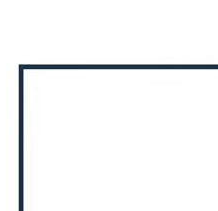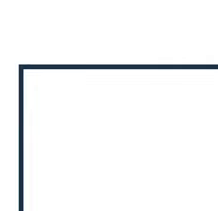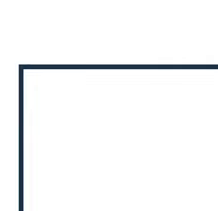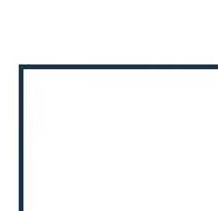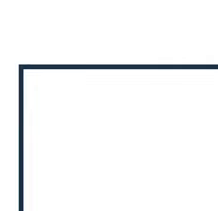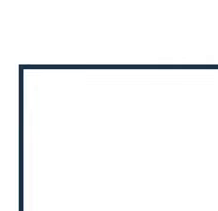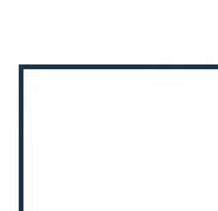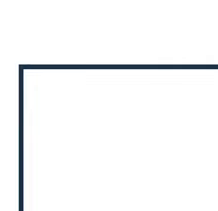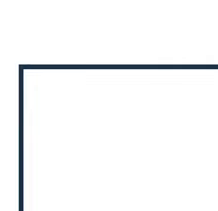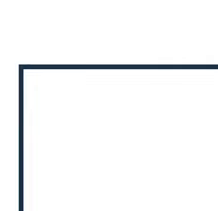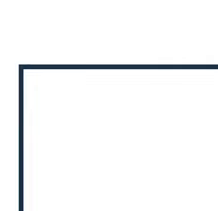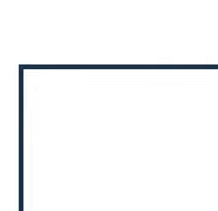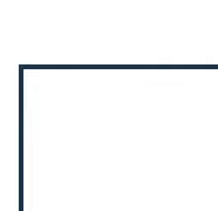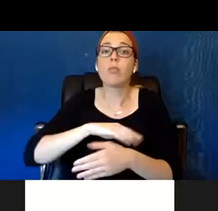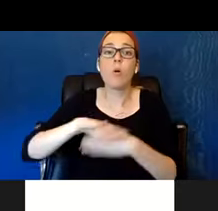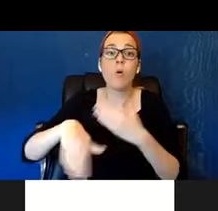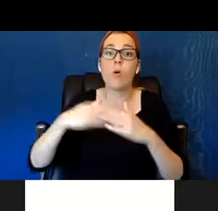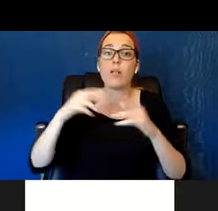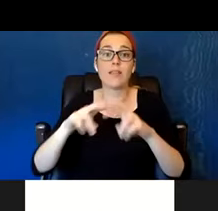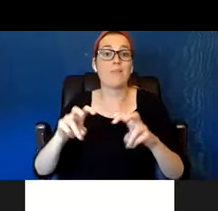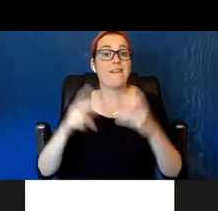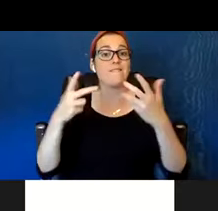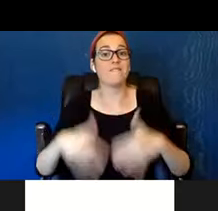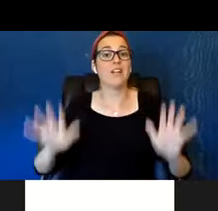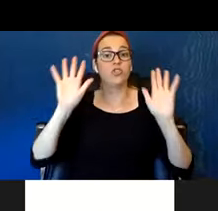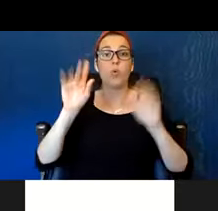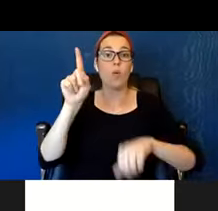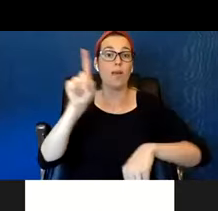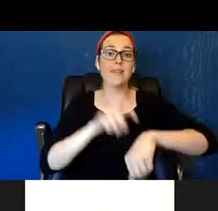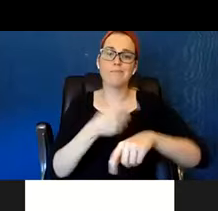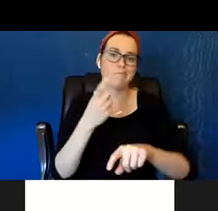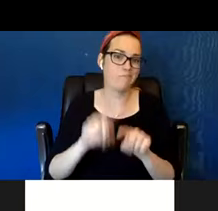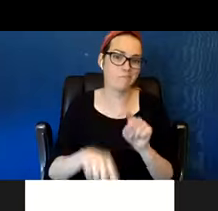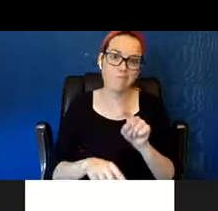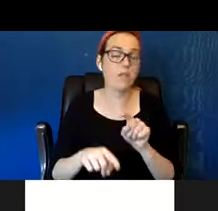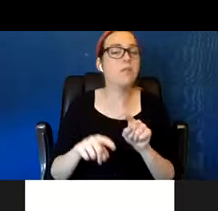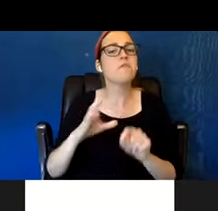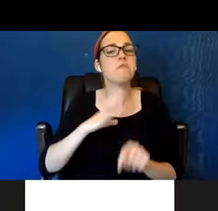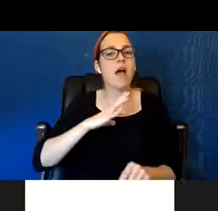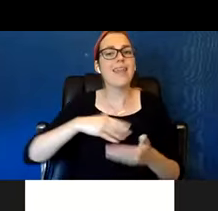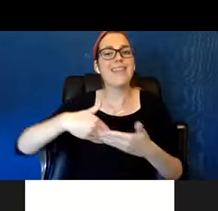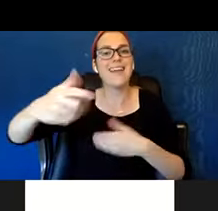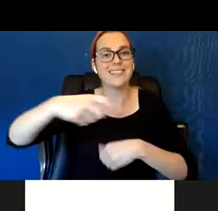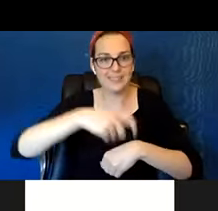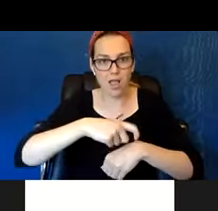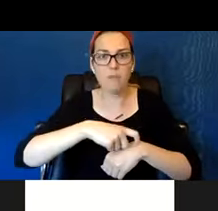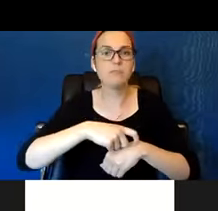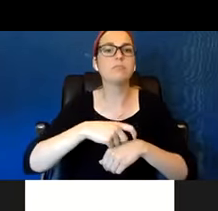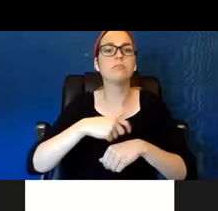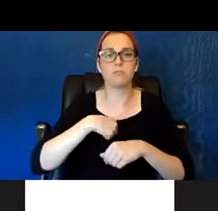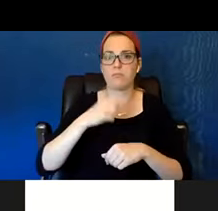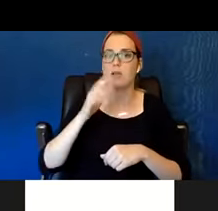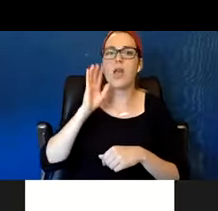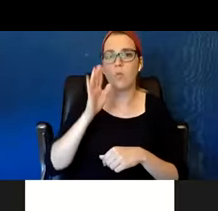I'll finish it up the next time, always asking for permission. Is it okay if we finish this next time I see you?